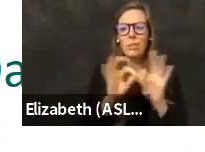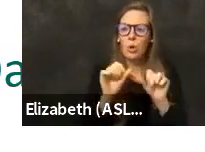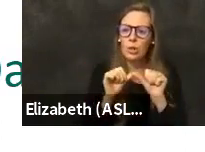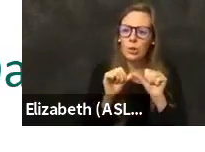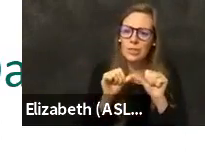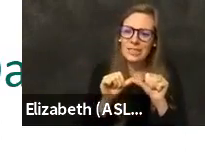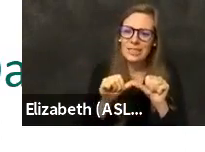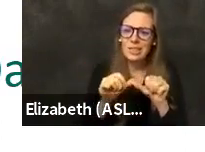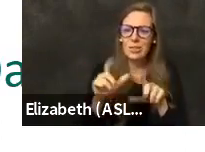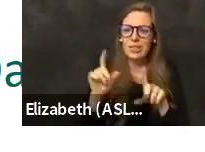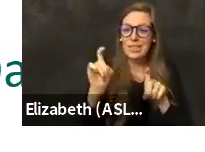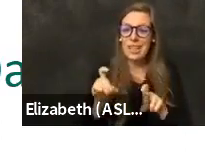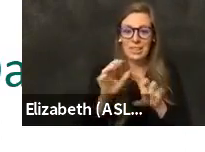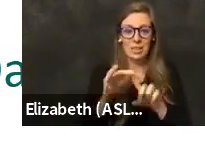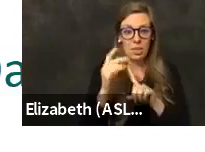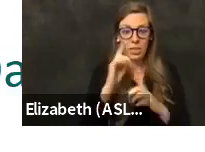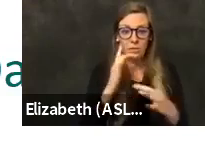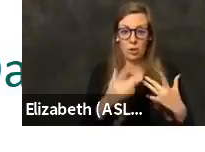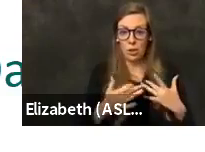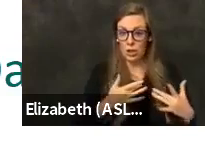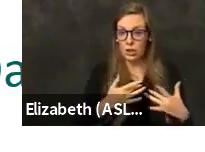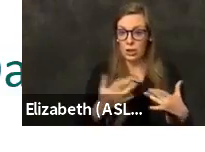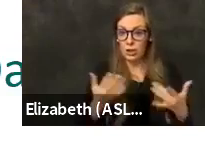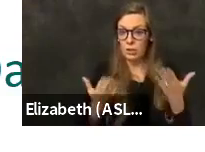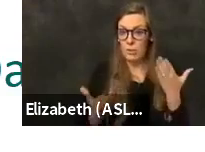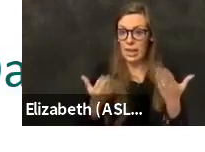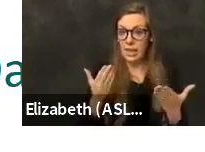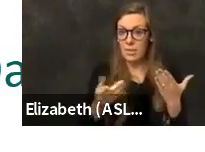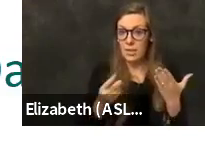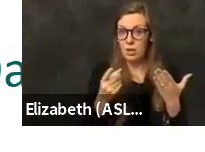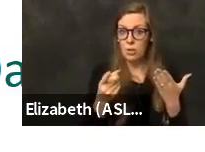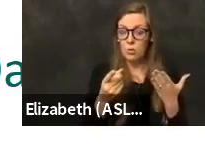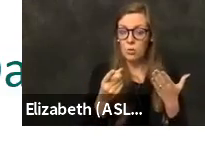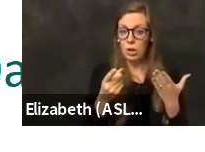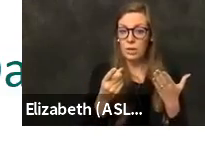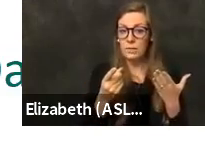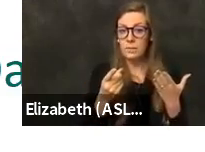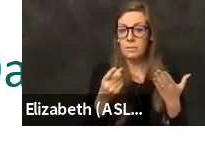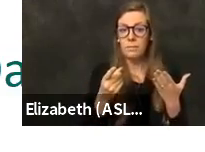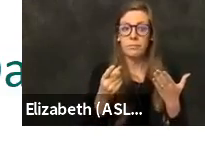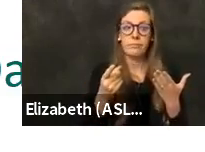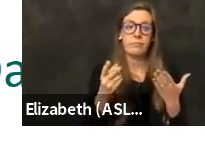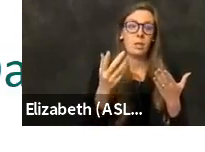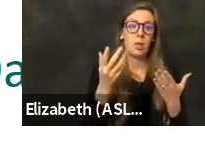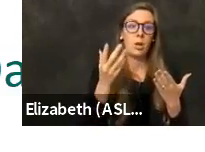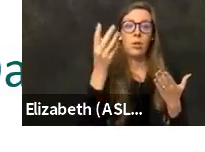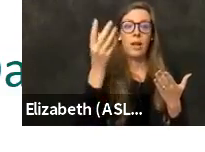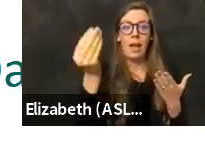you're concerned that you maybe were out in a place where you felt that you could